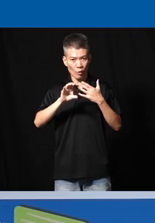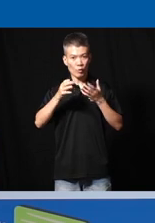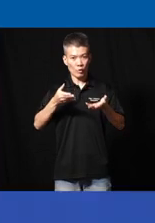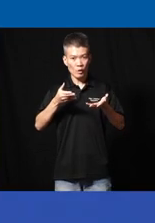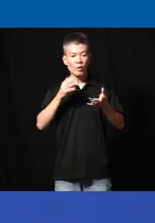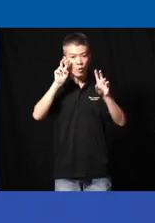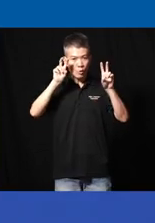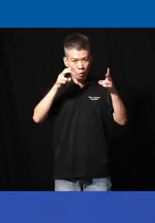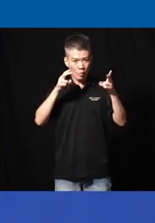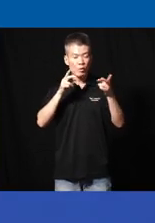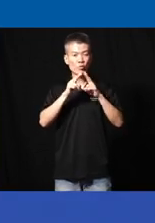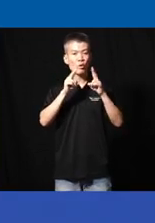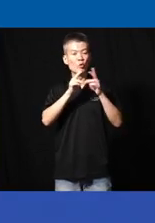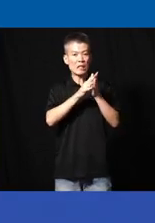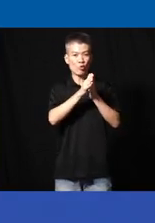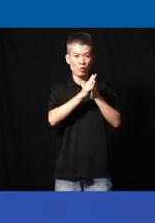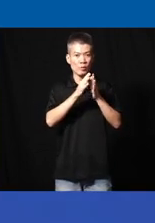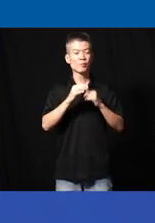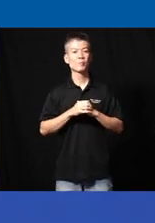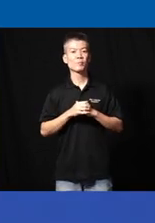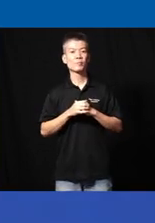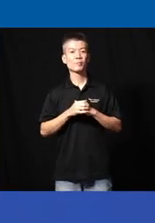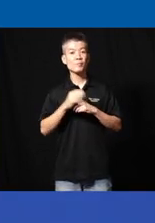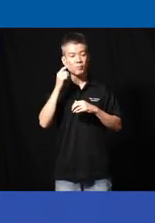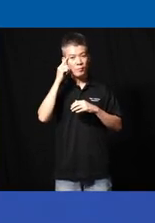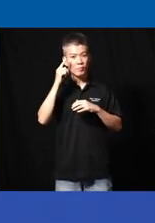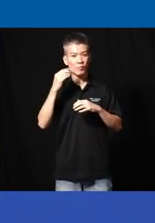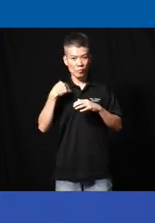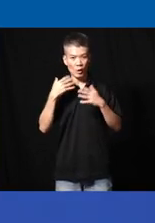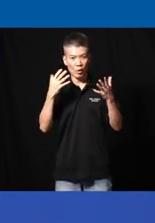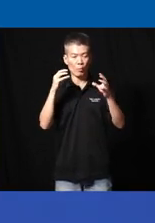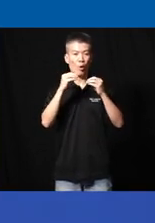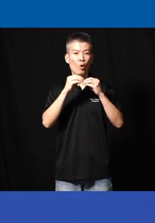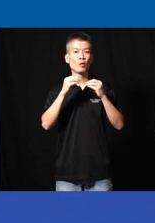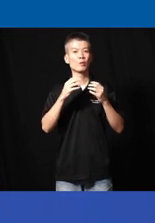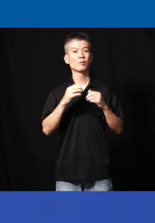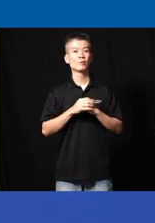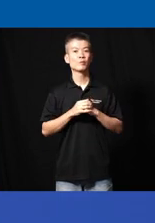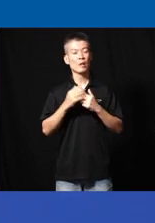the topic is super interesting even uh you know uh I think we have lot more uh that I wish we